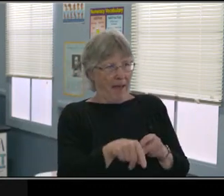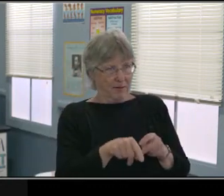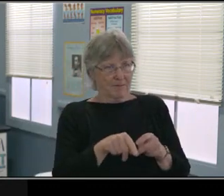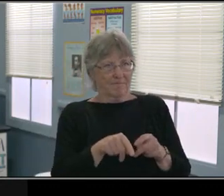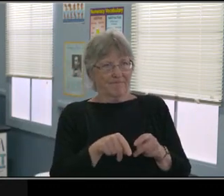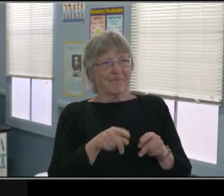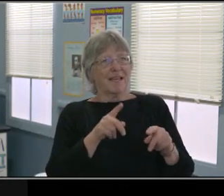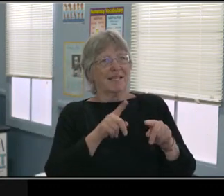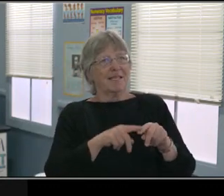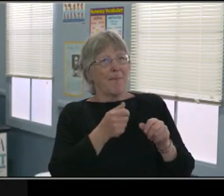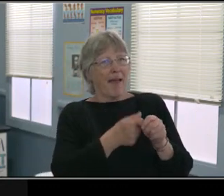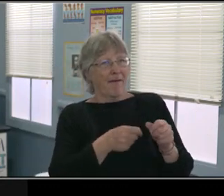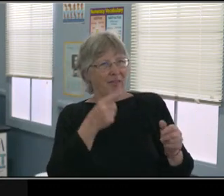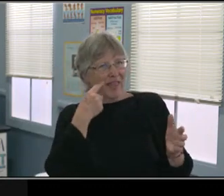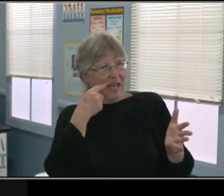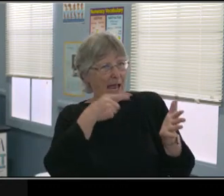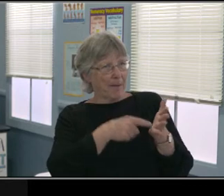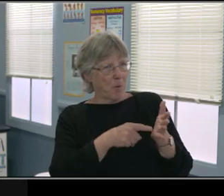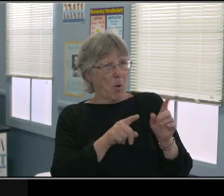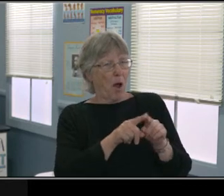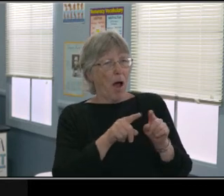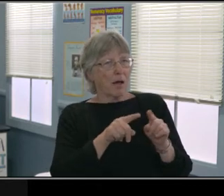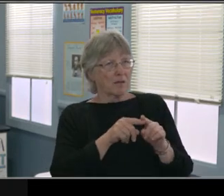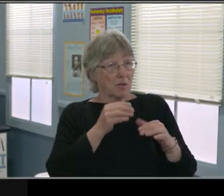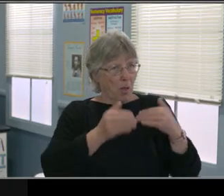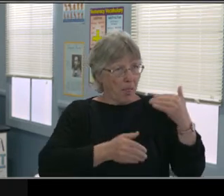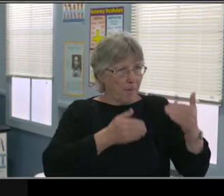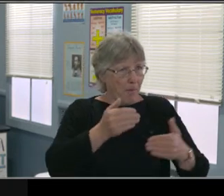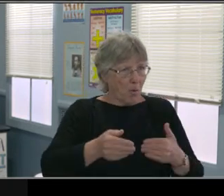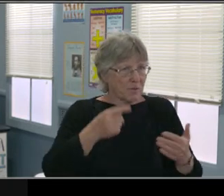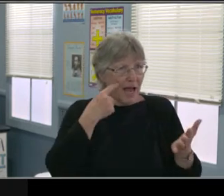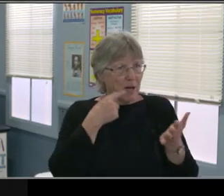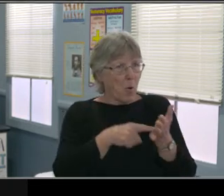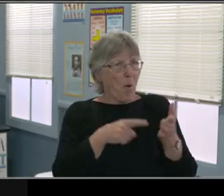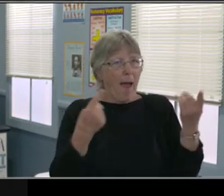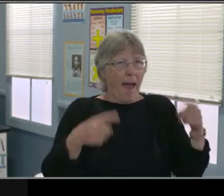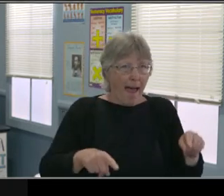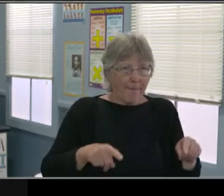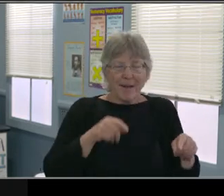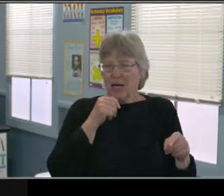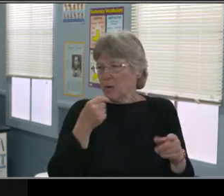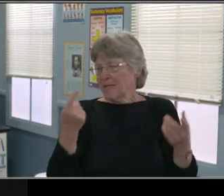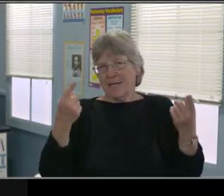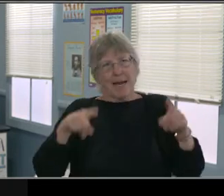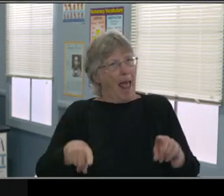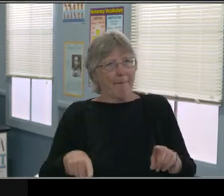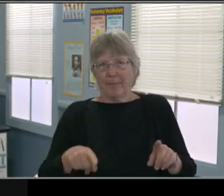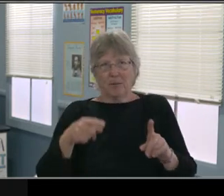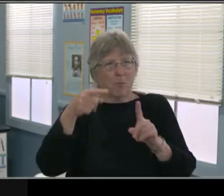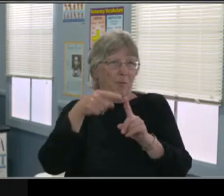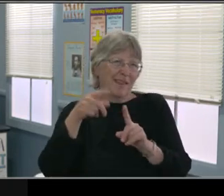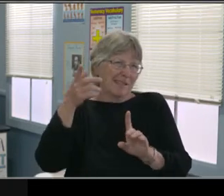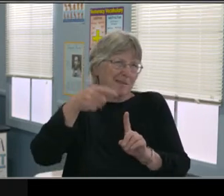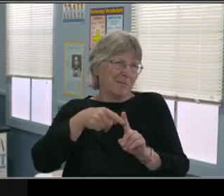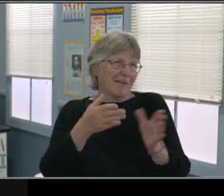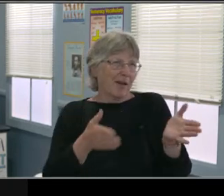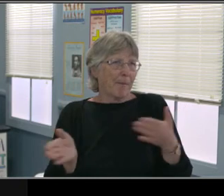What does it mean? I think the pro is parents are more aware. Stressed, worried, absolutely,